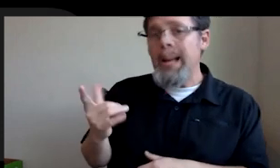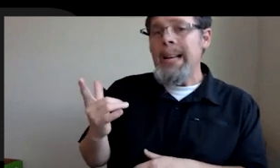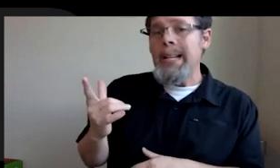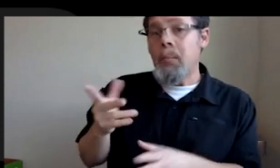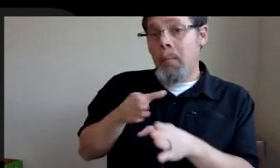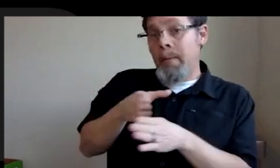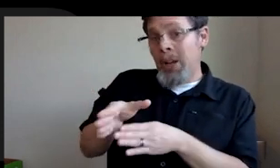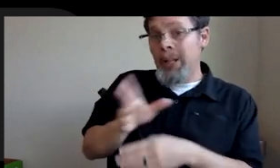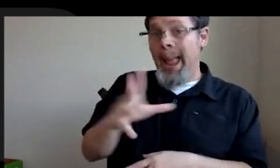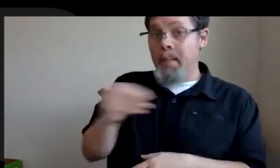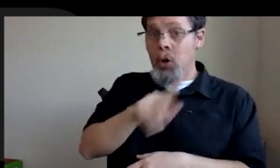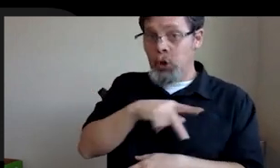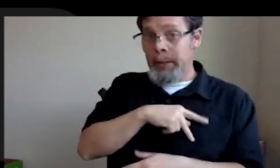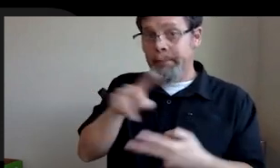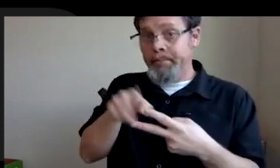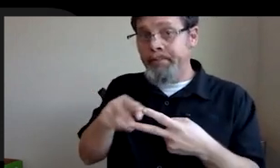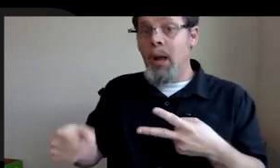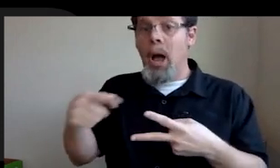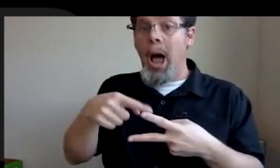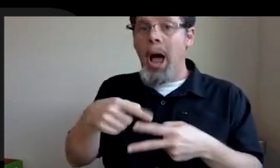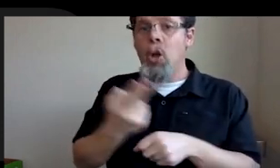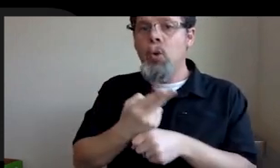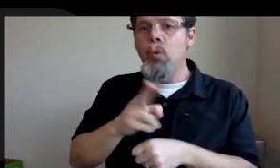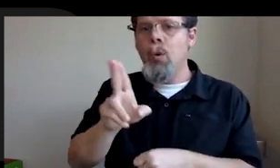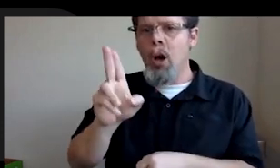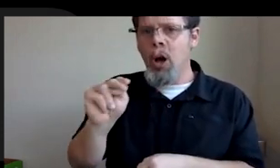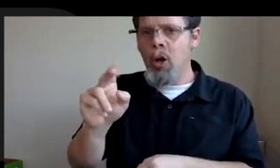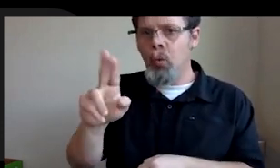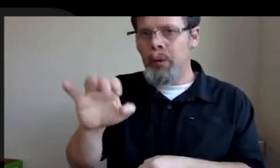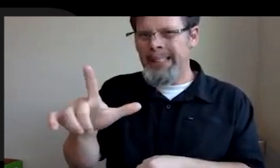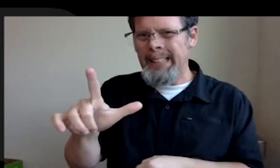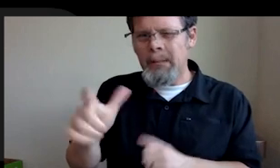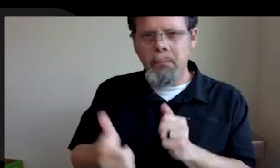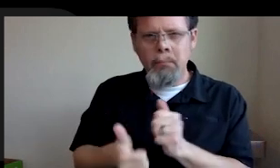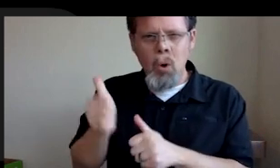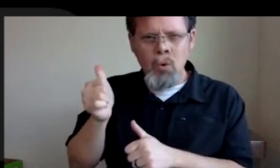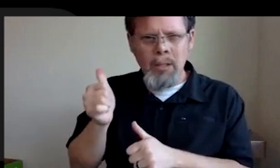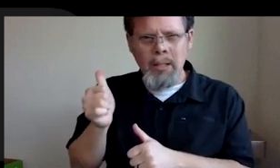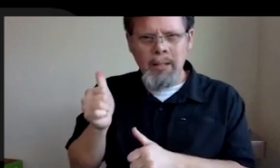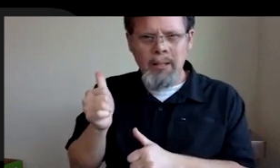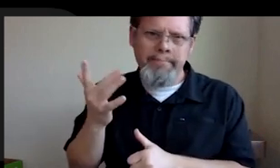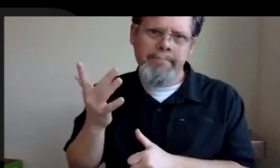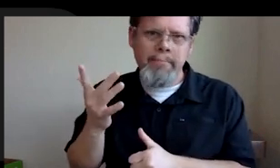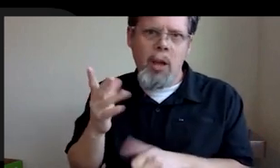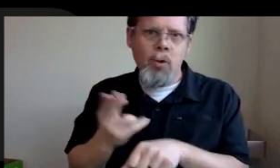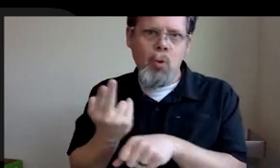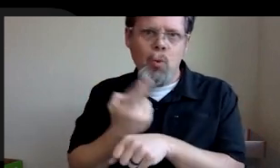and personally I use unreal. I want to say almost exclusively, mainly because I've just used it the longest. I've been using it since high school,